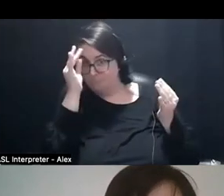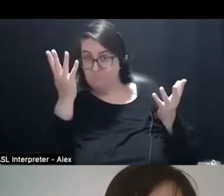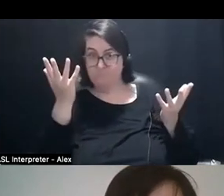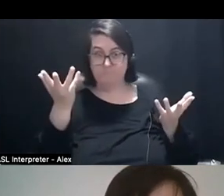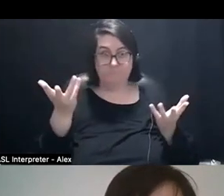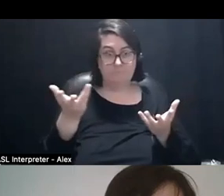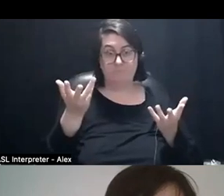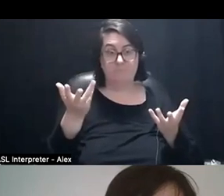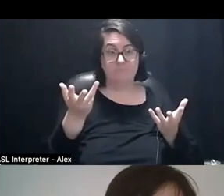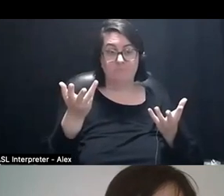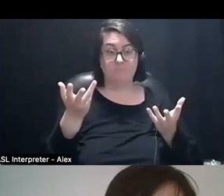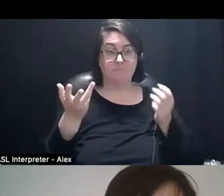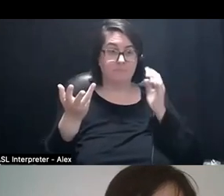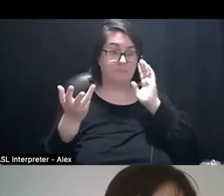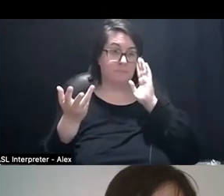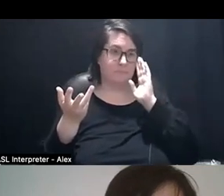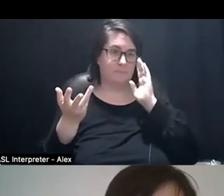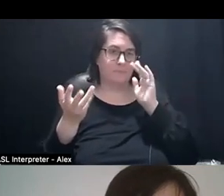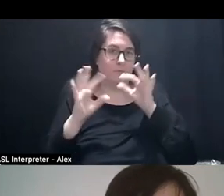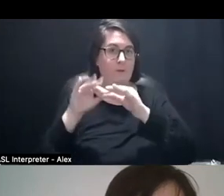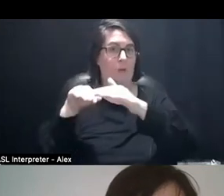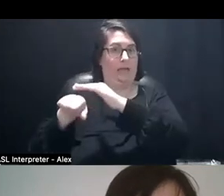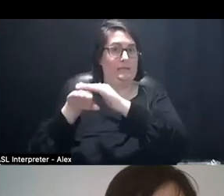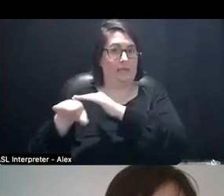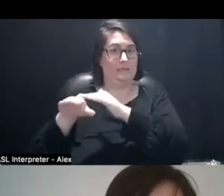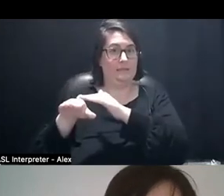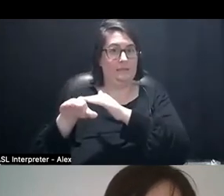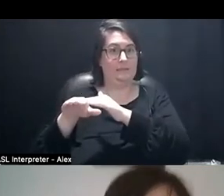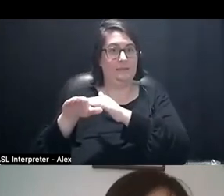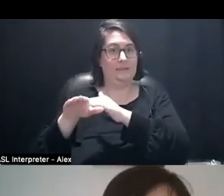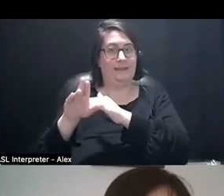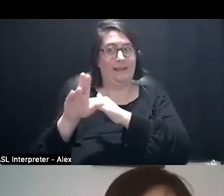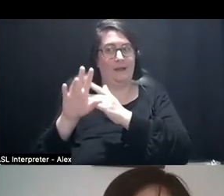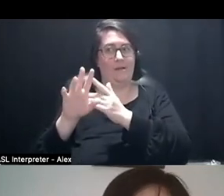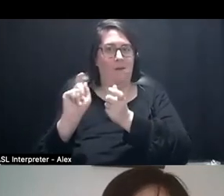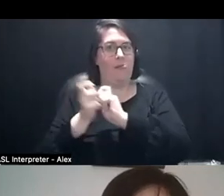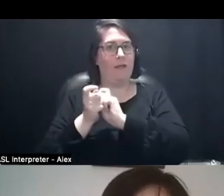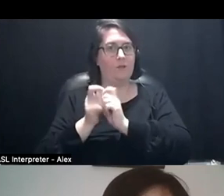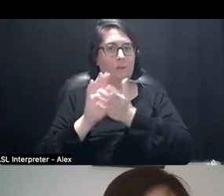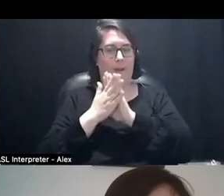access and hacking their practice to be more accessible to themselves?